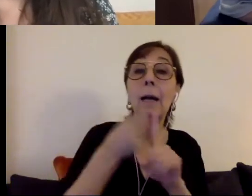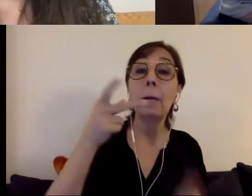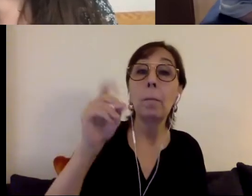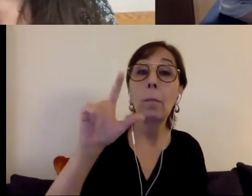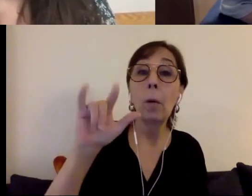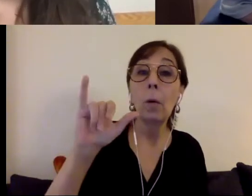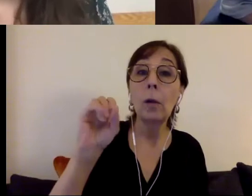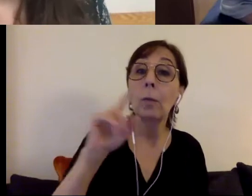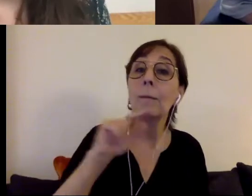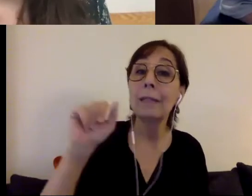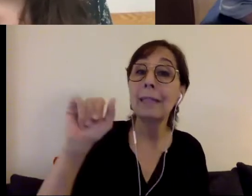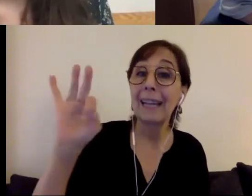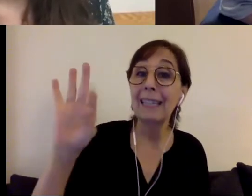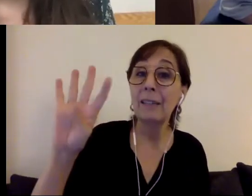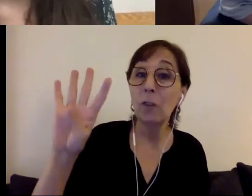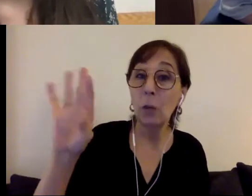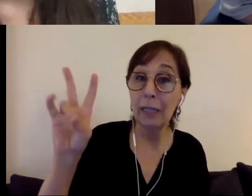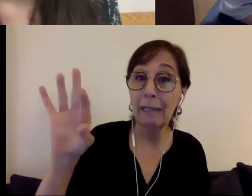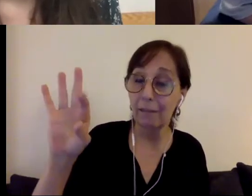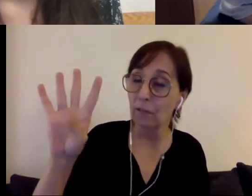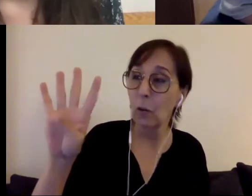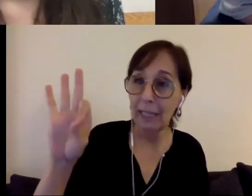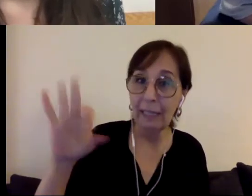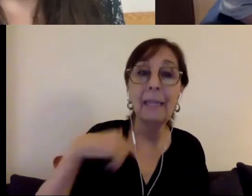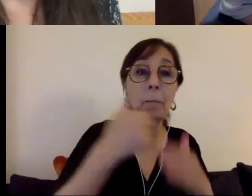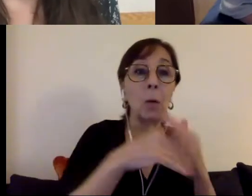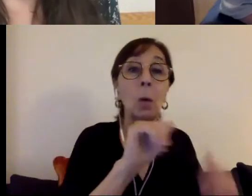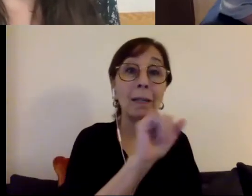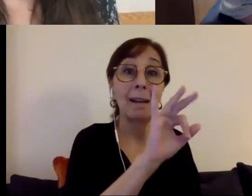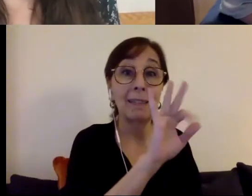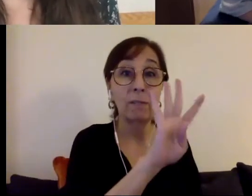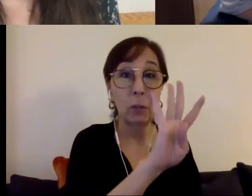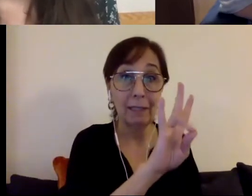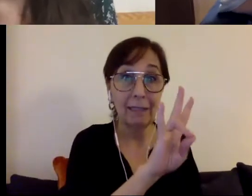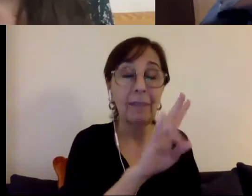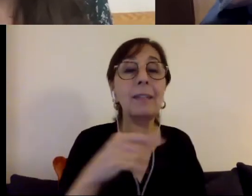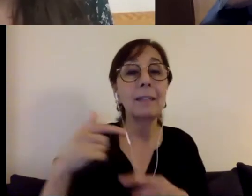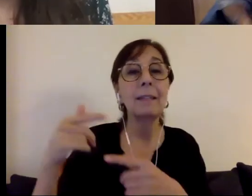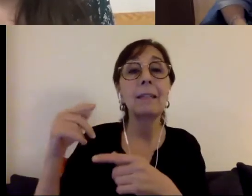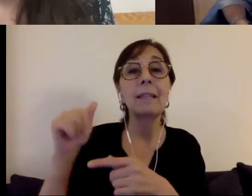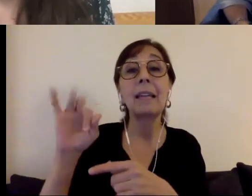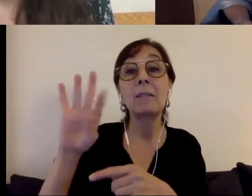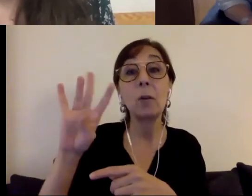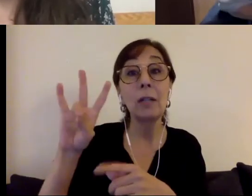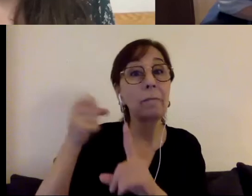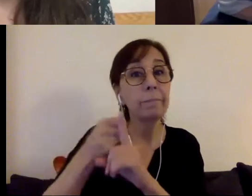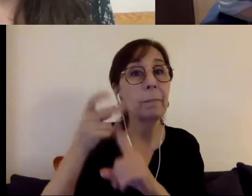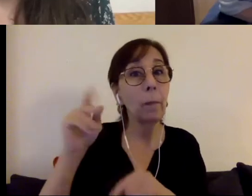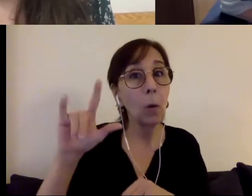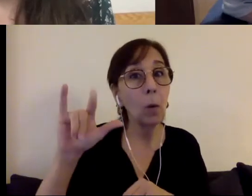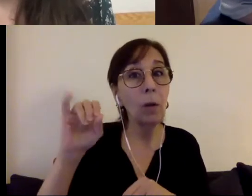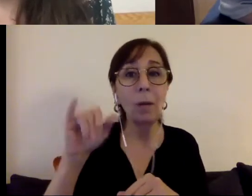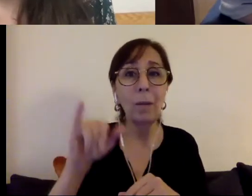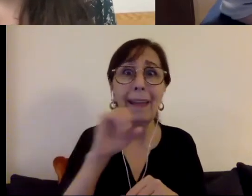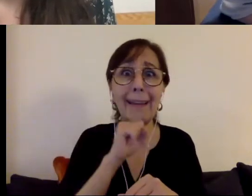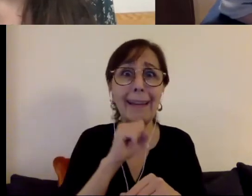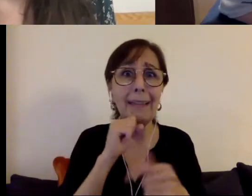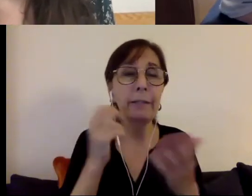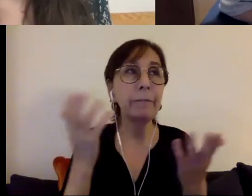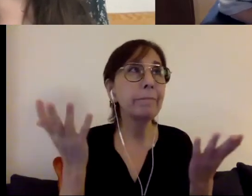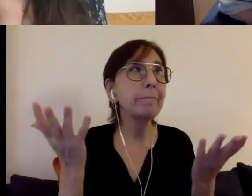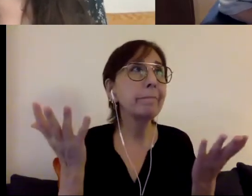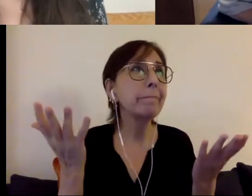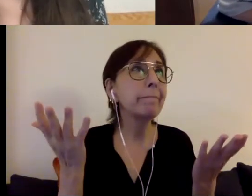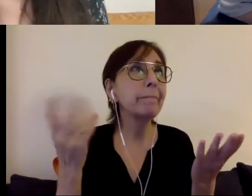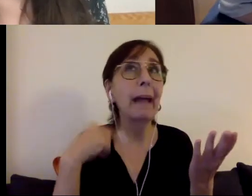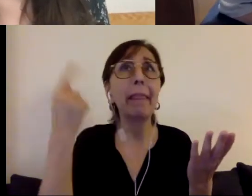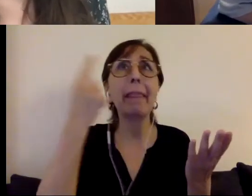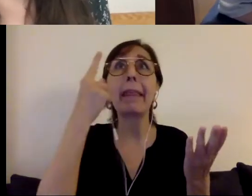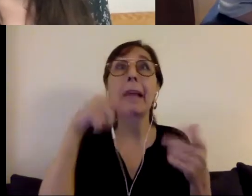born in 1947 and I at that age obviously I was not thinking of a career and I